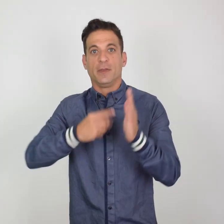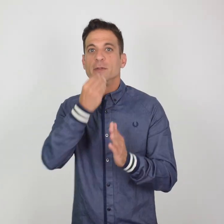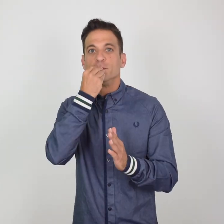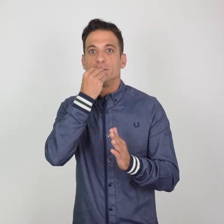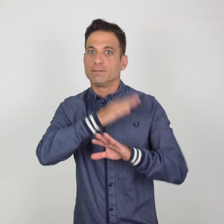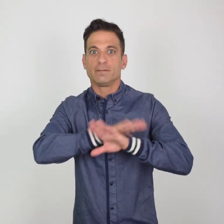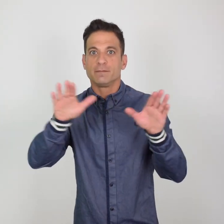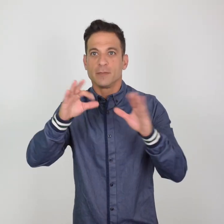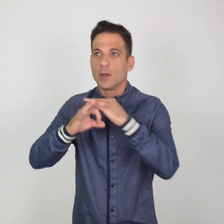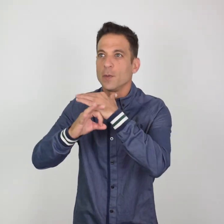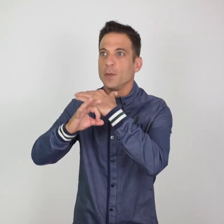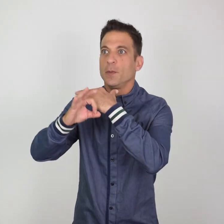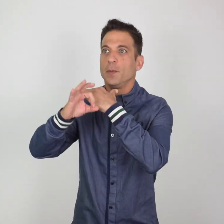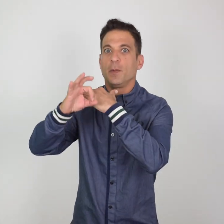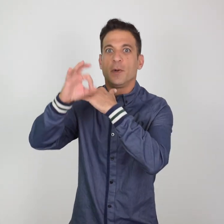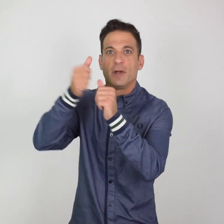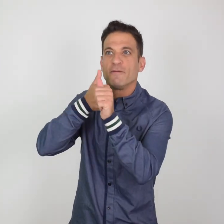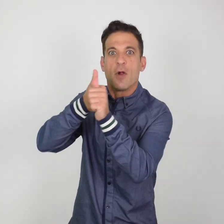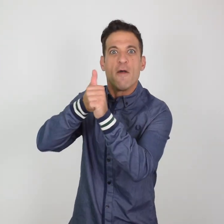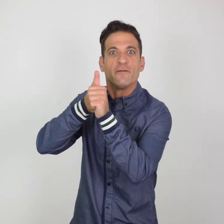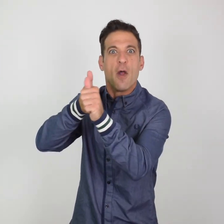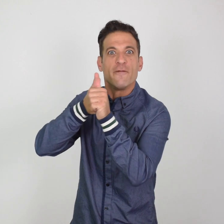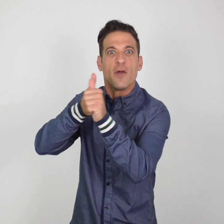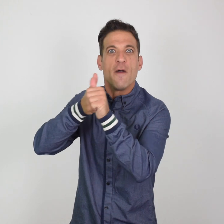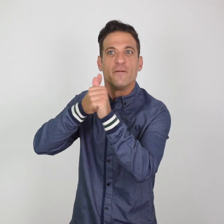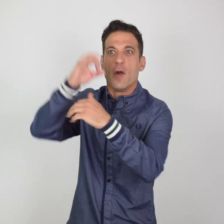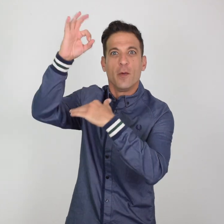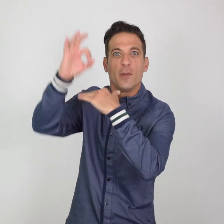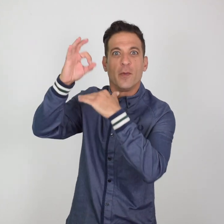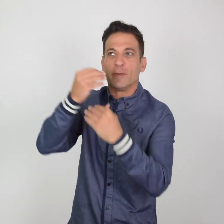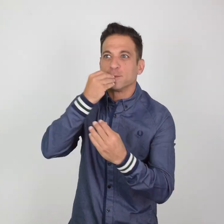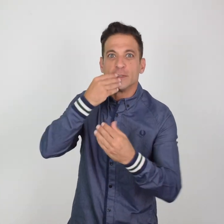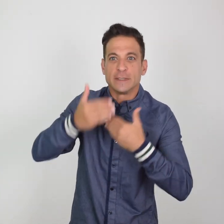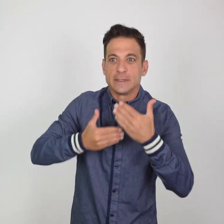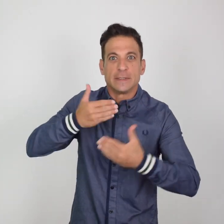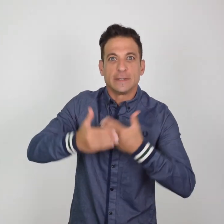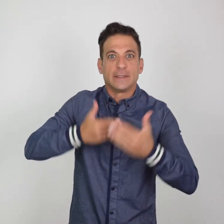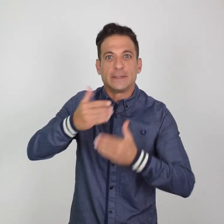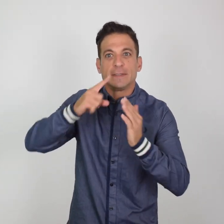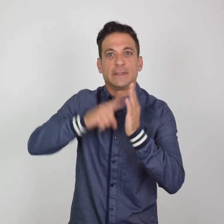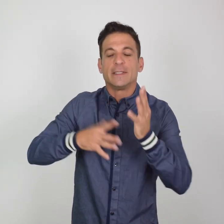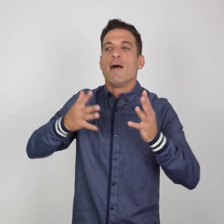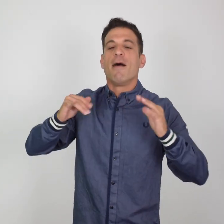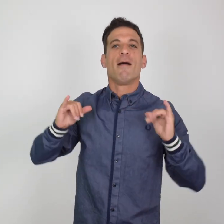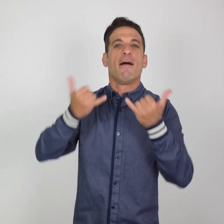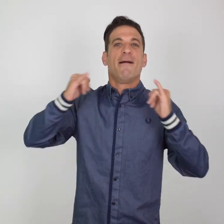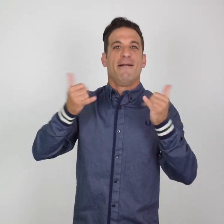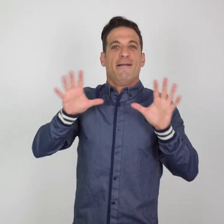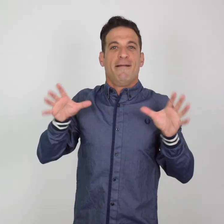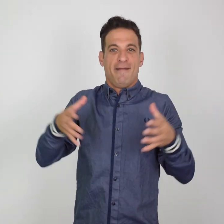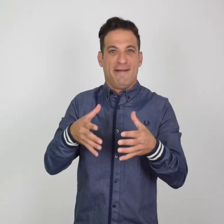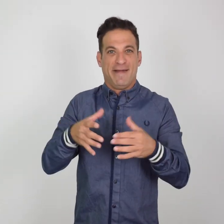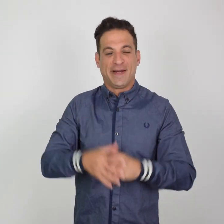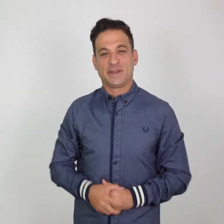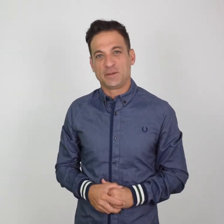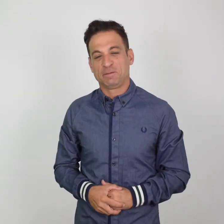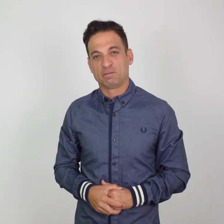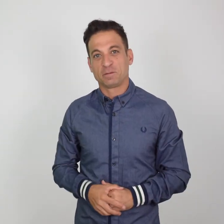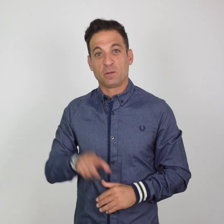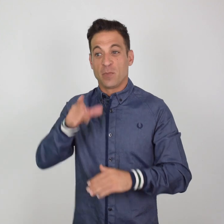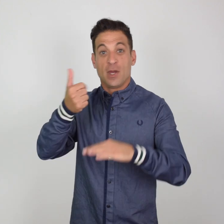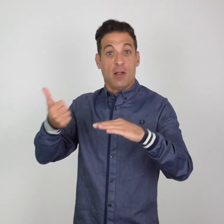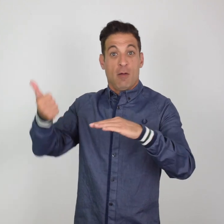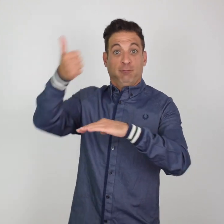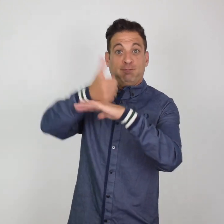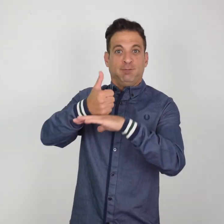of the inclusion of disabled people. The Chief Imam praised